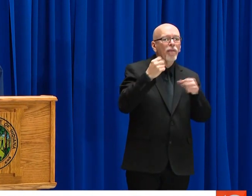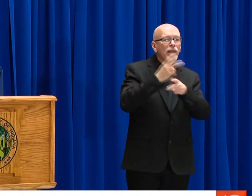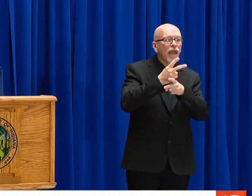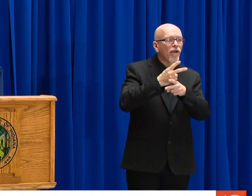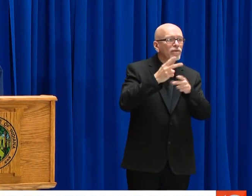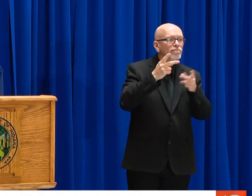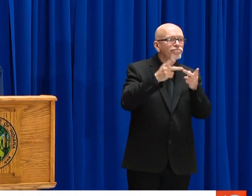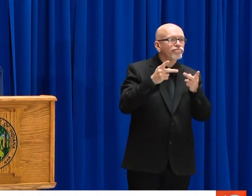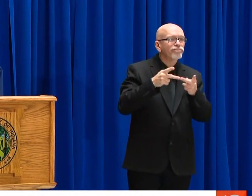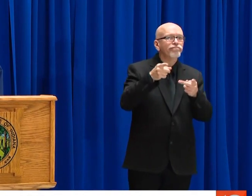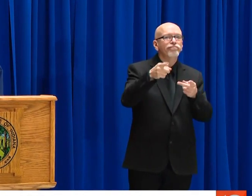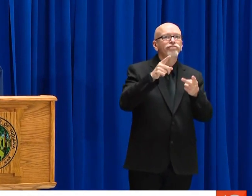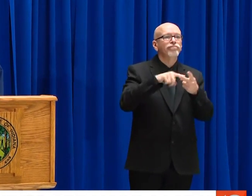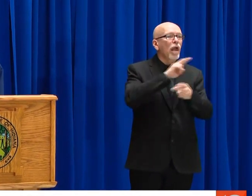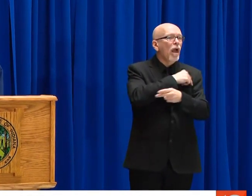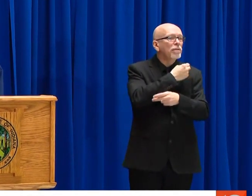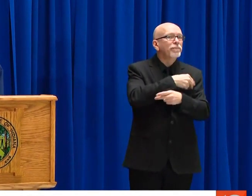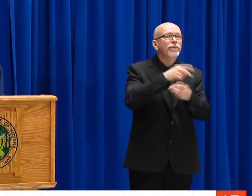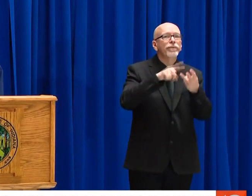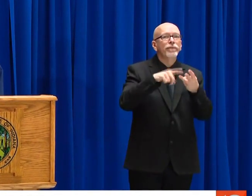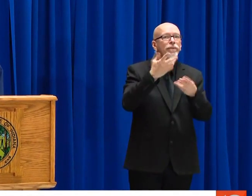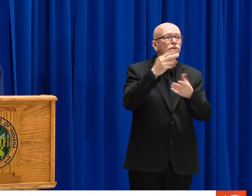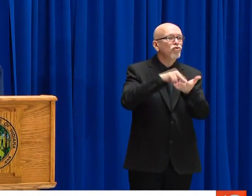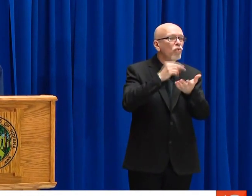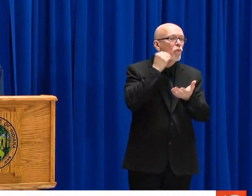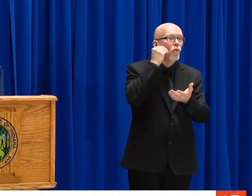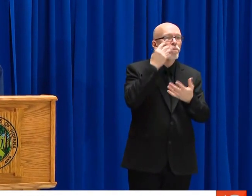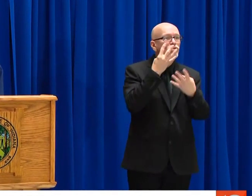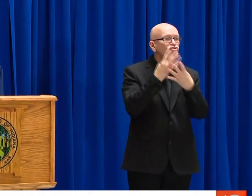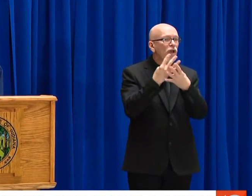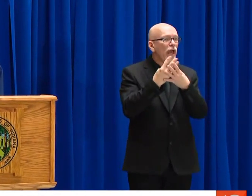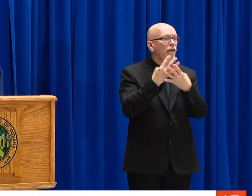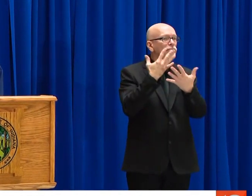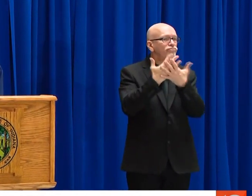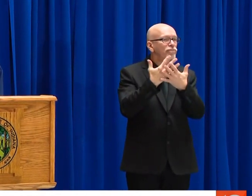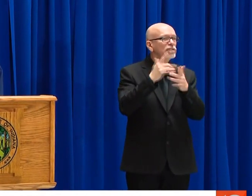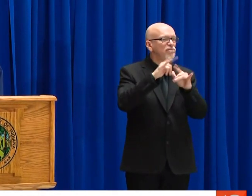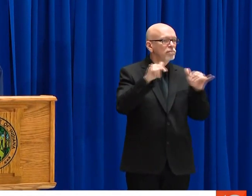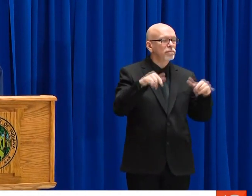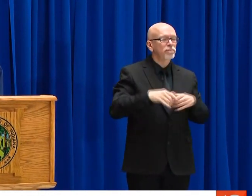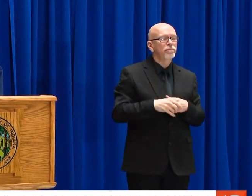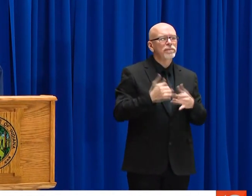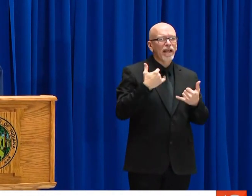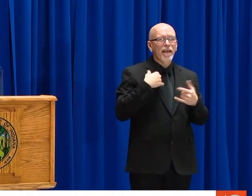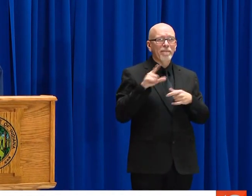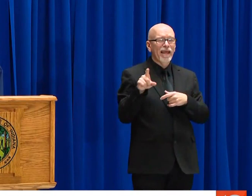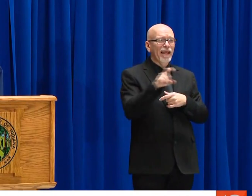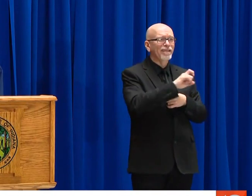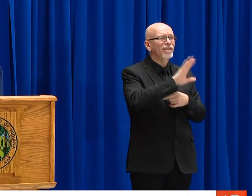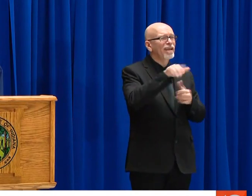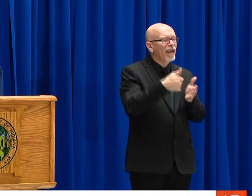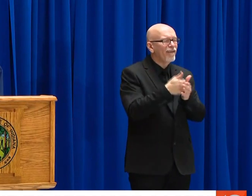WE WILL CONTINUE TO FOCUS ON TRACING AND TESTING OUR HIGHEST RISK SETTINGS LIKE HEALTHCARE XAS I WILLS, LONG-TERM CARE